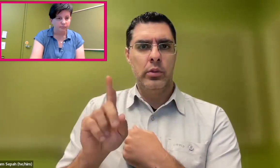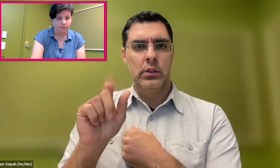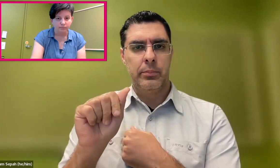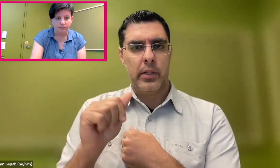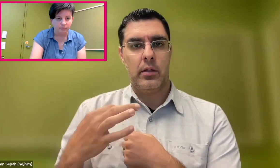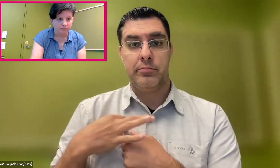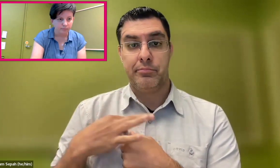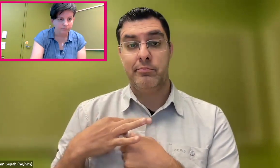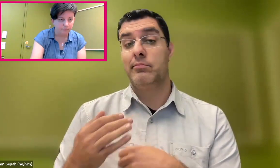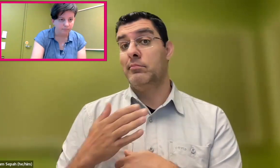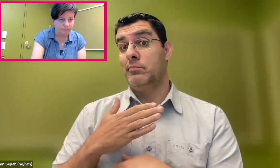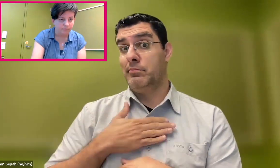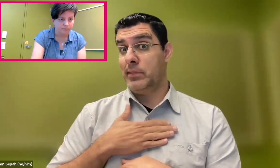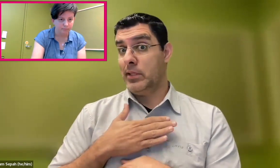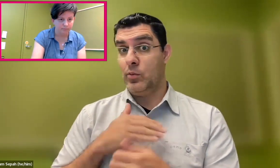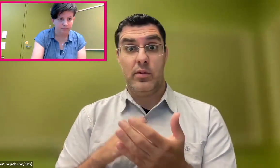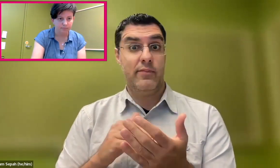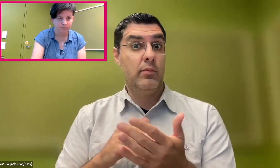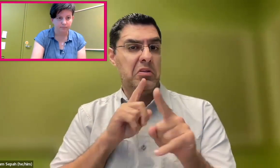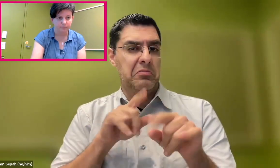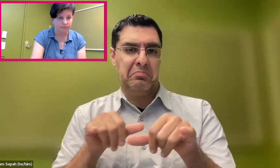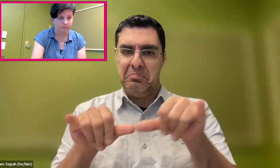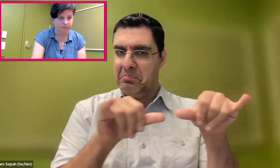How do you attract these candidates who have disabilities?